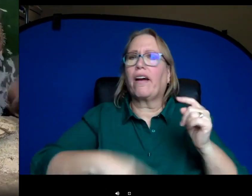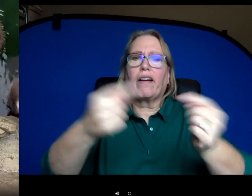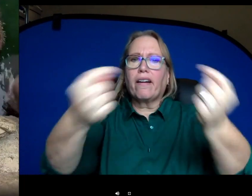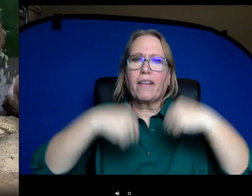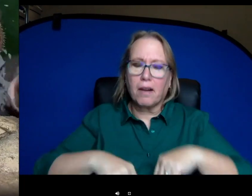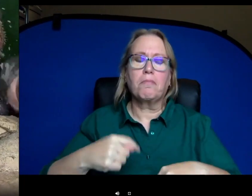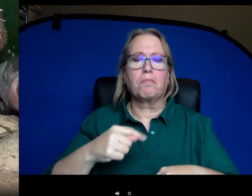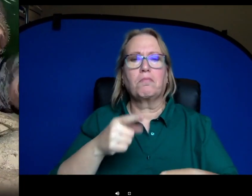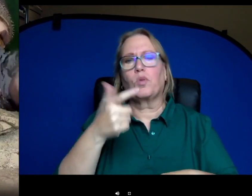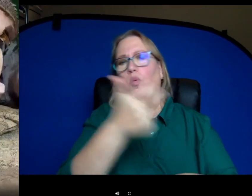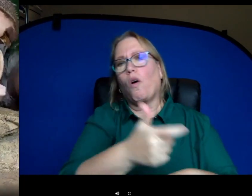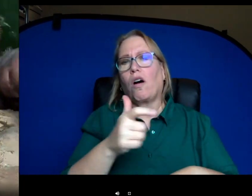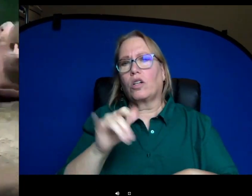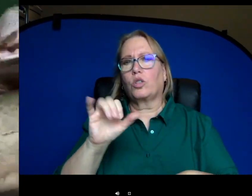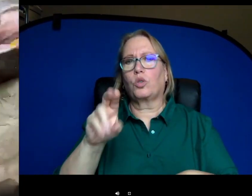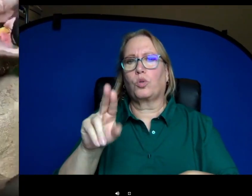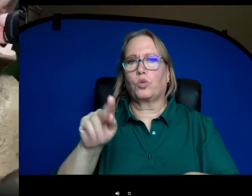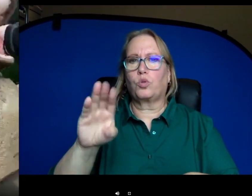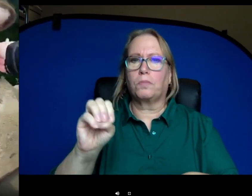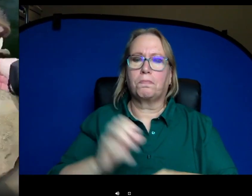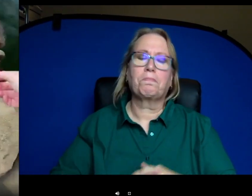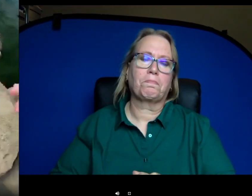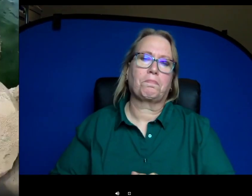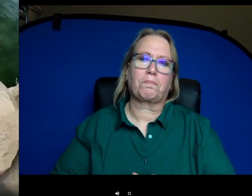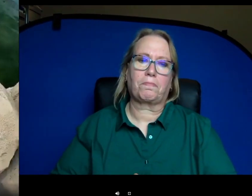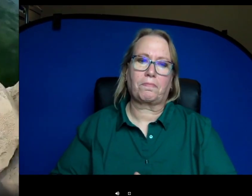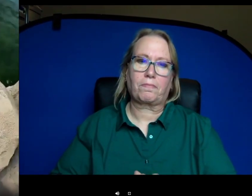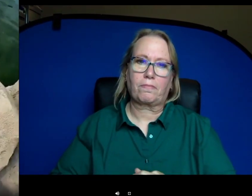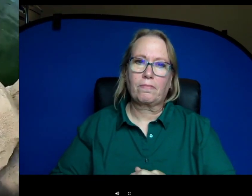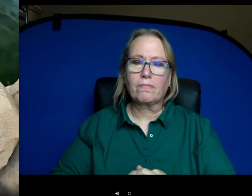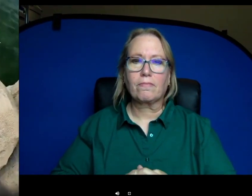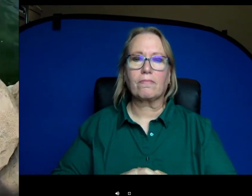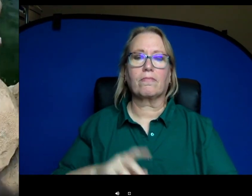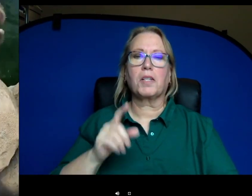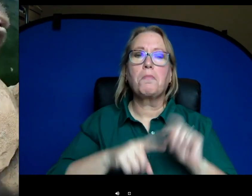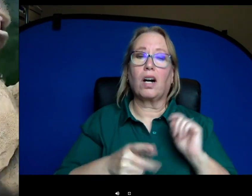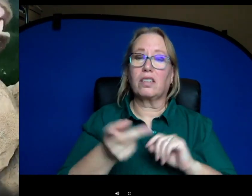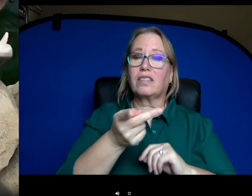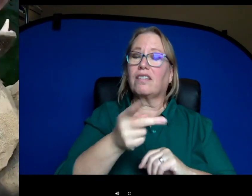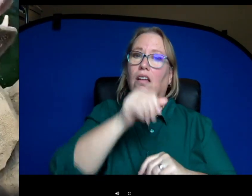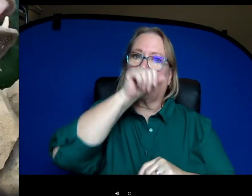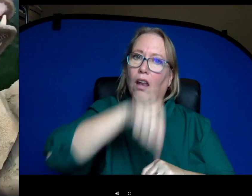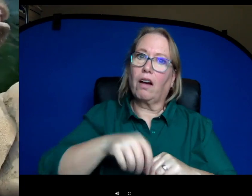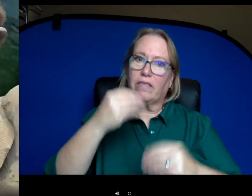the Cincinnati Zoo later on in the year. But these guys love to eat so they're